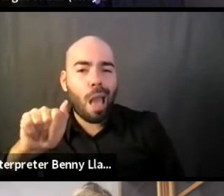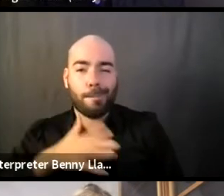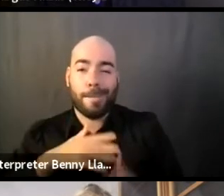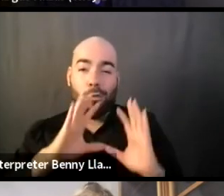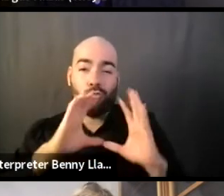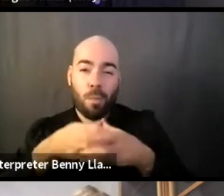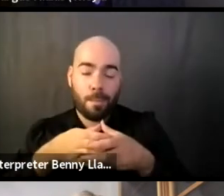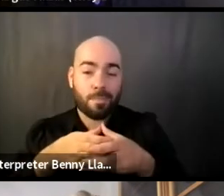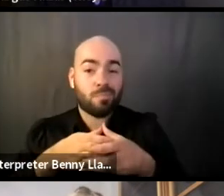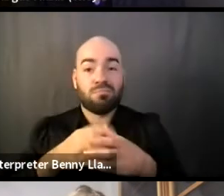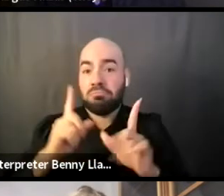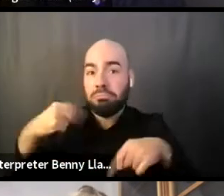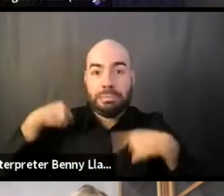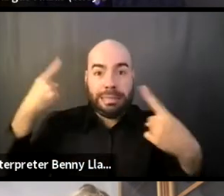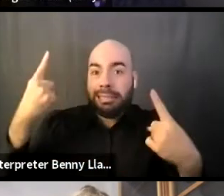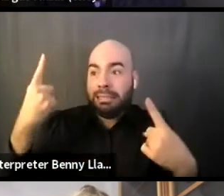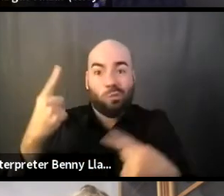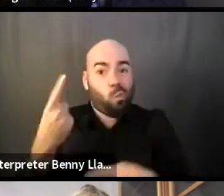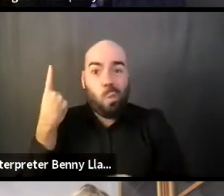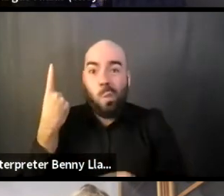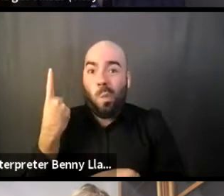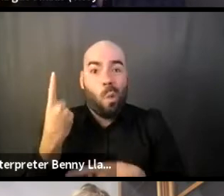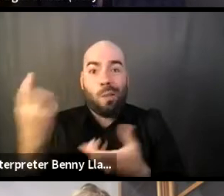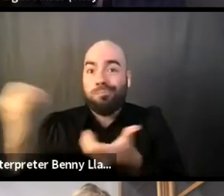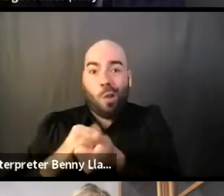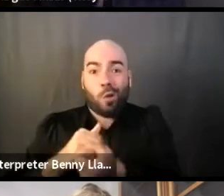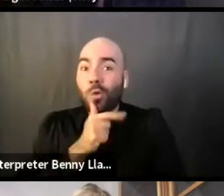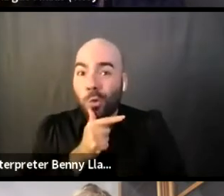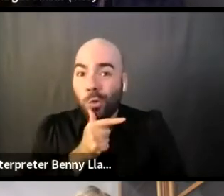up and to this point, so we're very blessed in that regard,